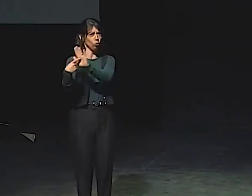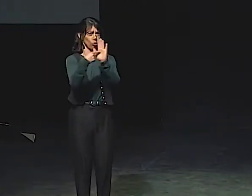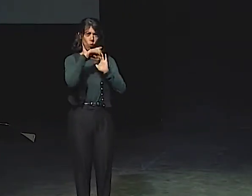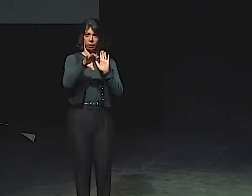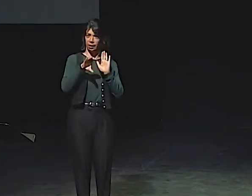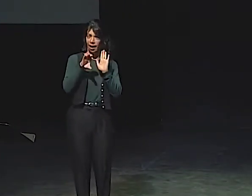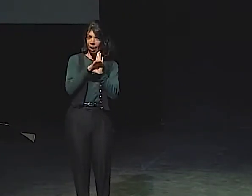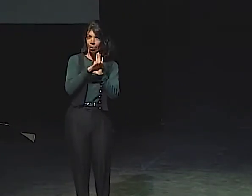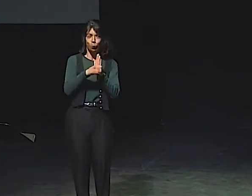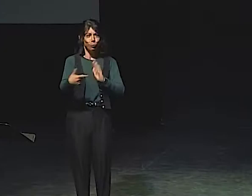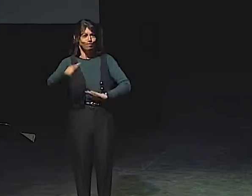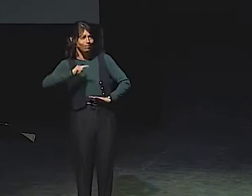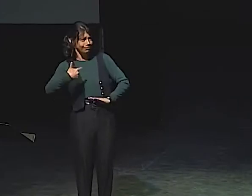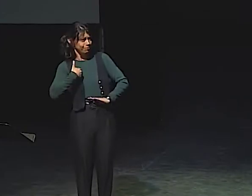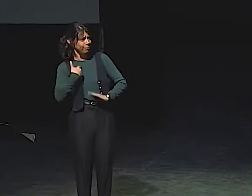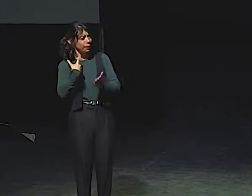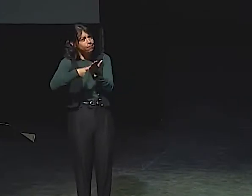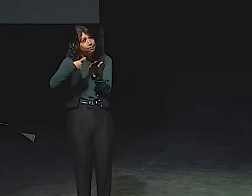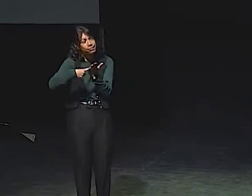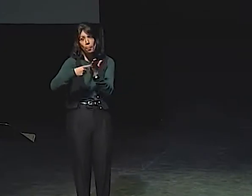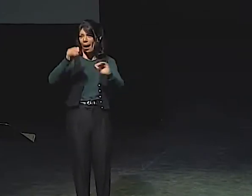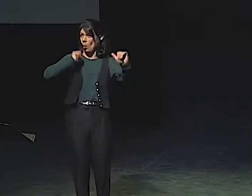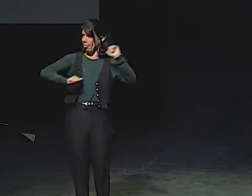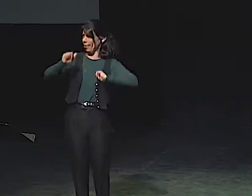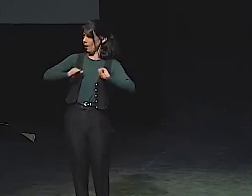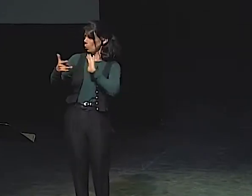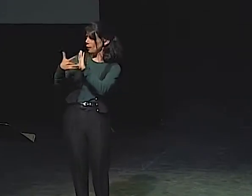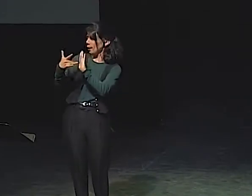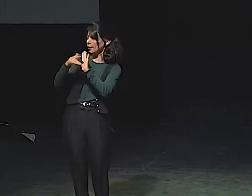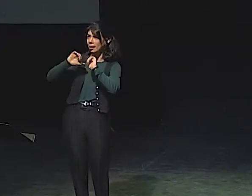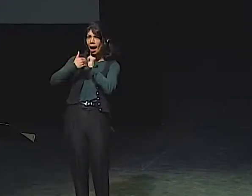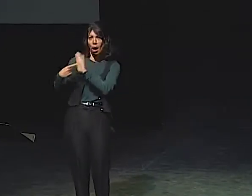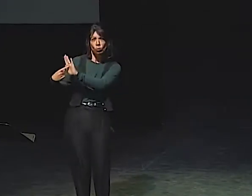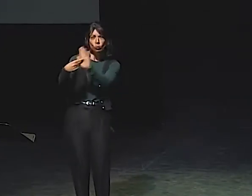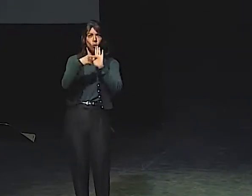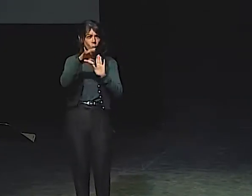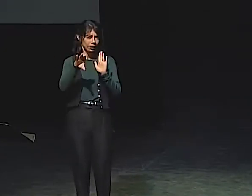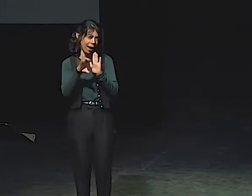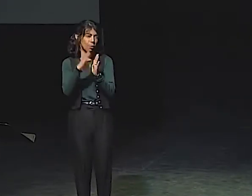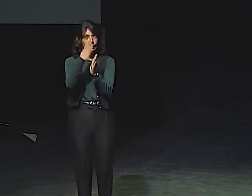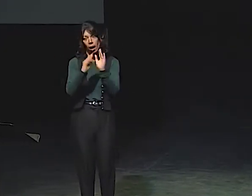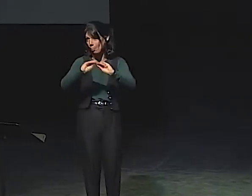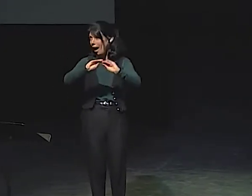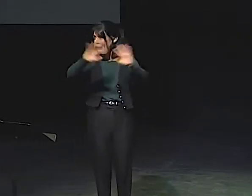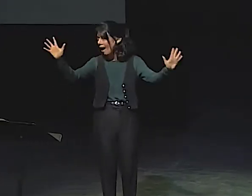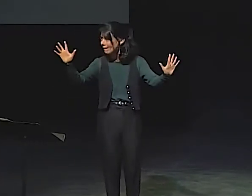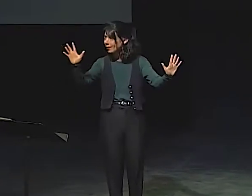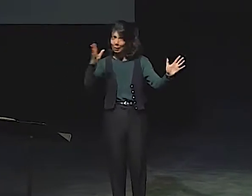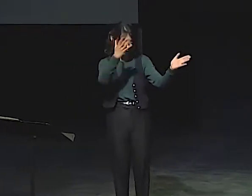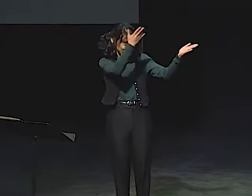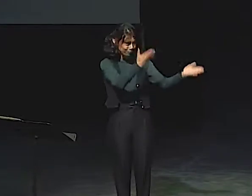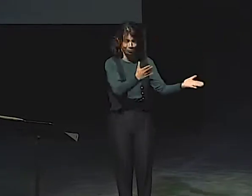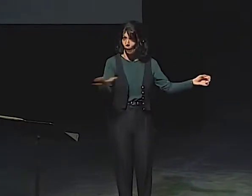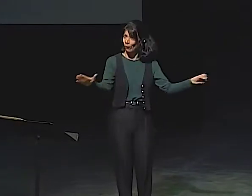WELL, YOU JUST TALKED ABOUT LANGUAGE AND HOW IT SHOWS CHARACTER. NOW I'D LIKE TO TALK ABOUT THEATER TECHNIQUES